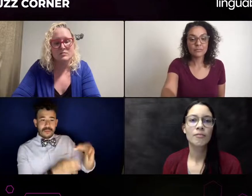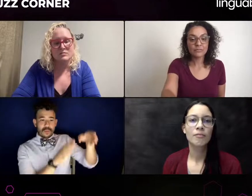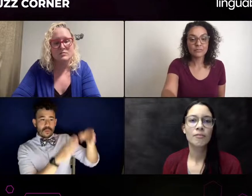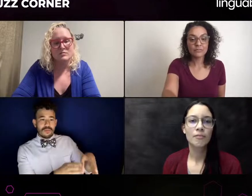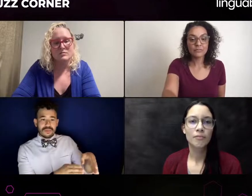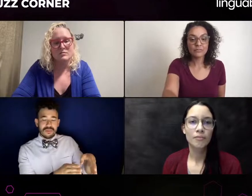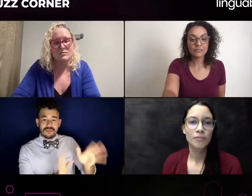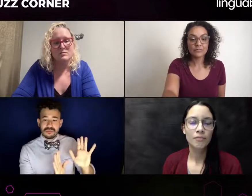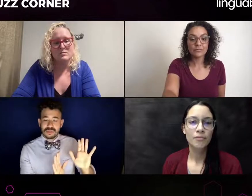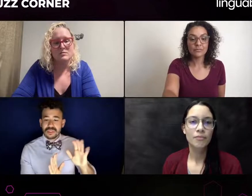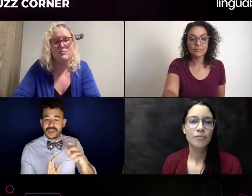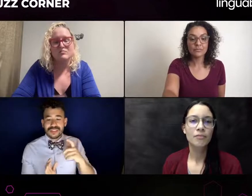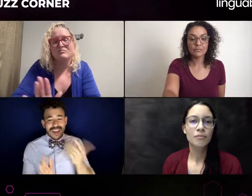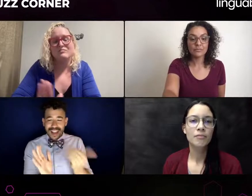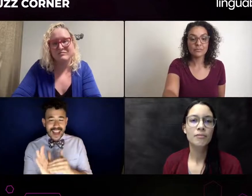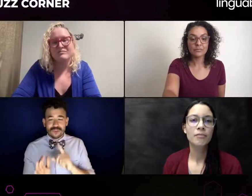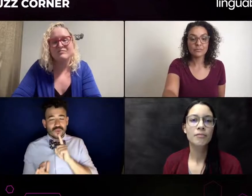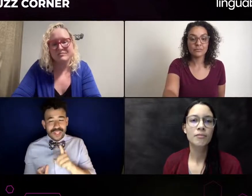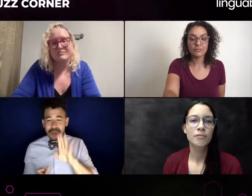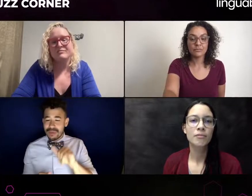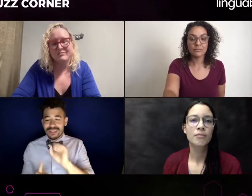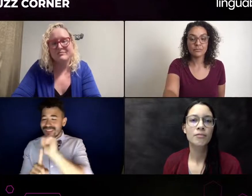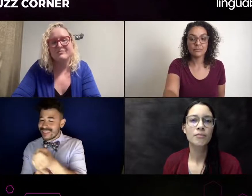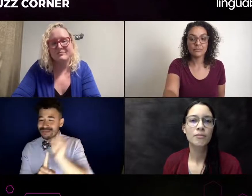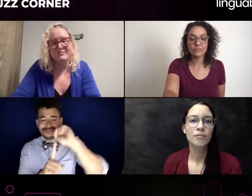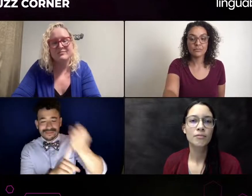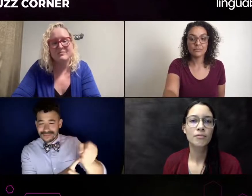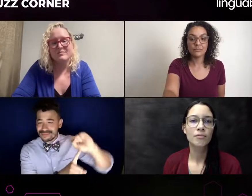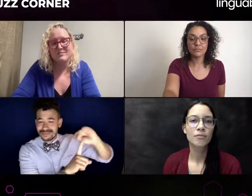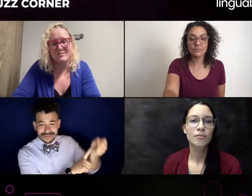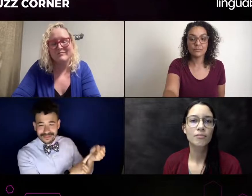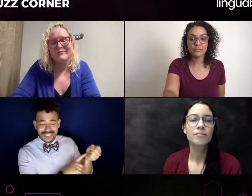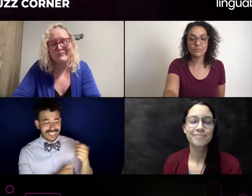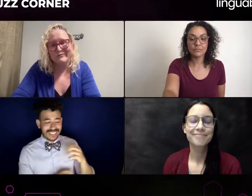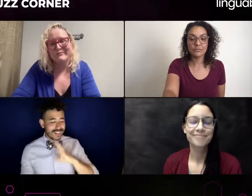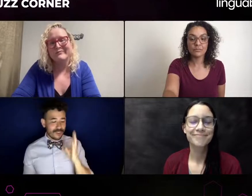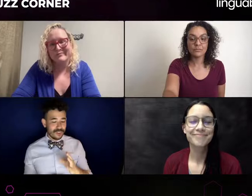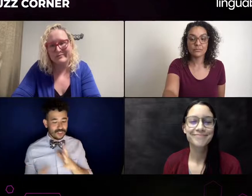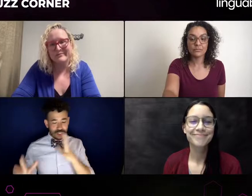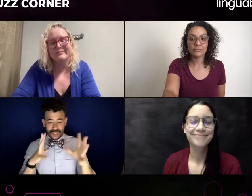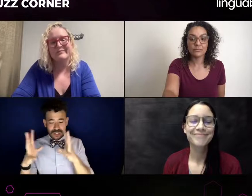themselves is to become an actor, that's a conflict of interest. They should not. I agree.